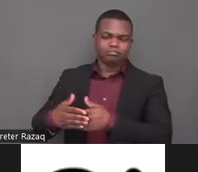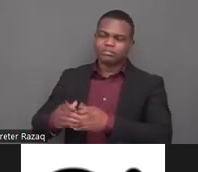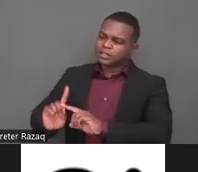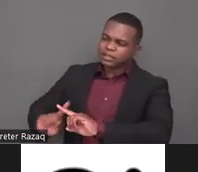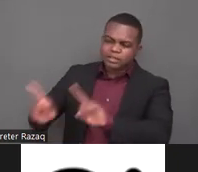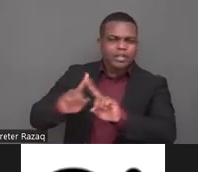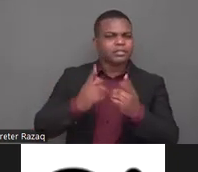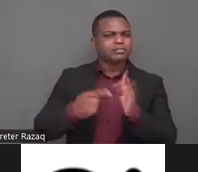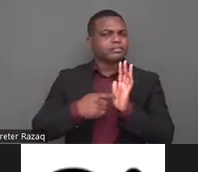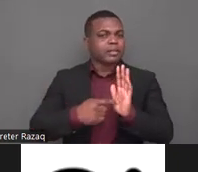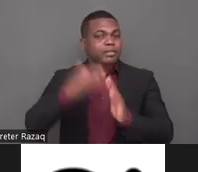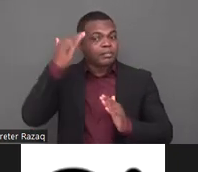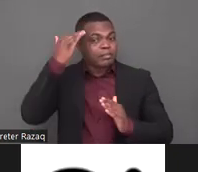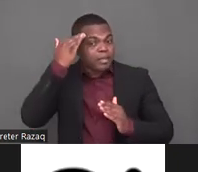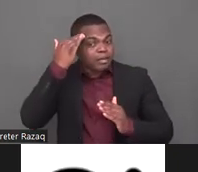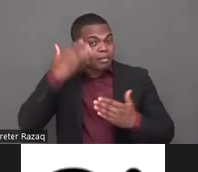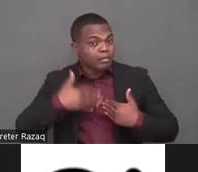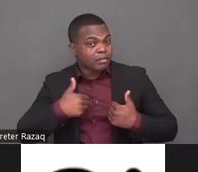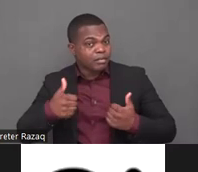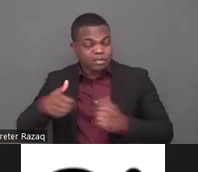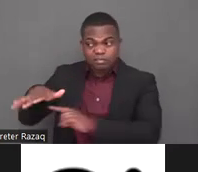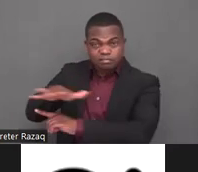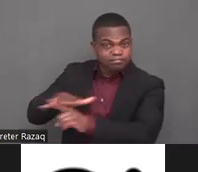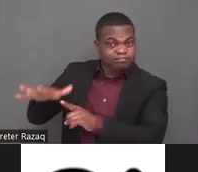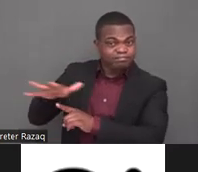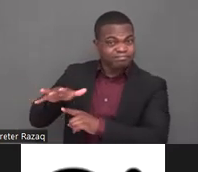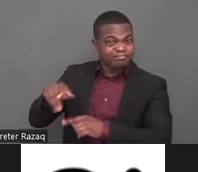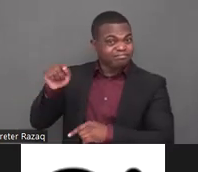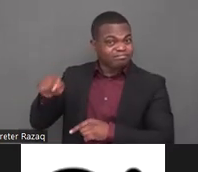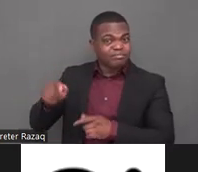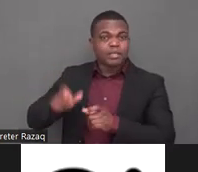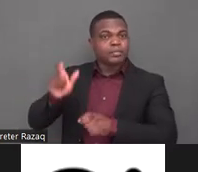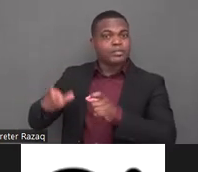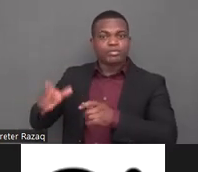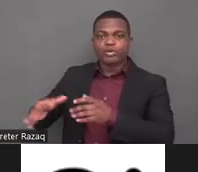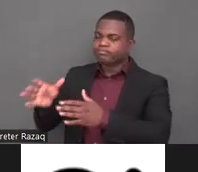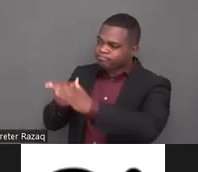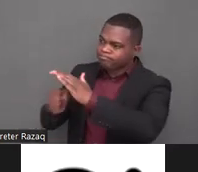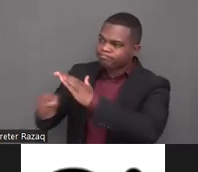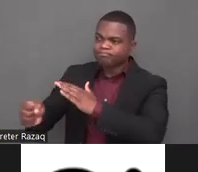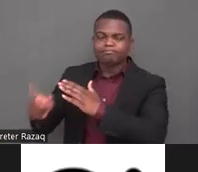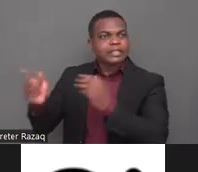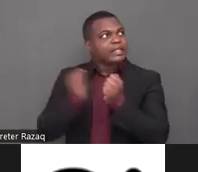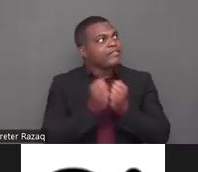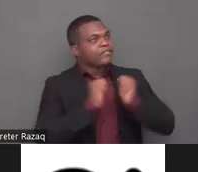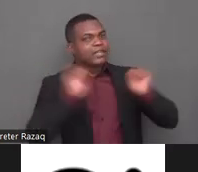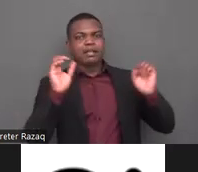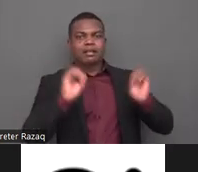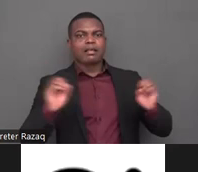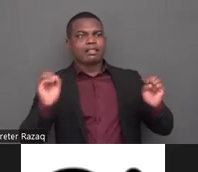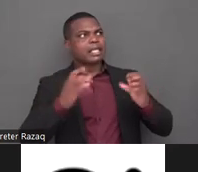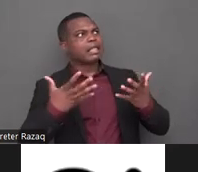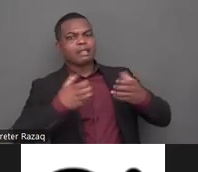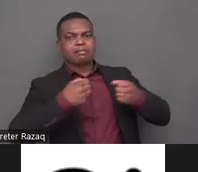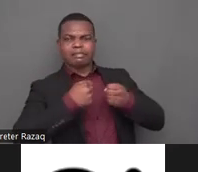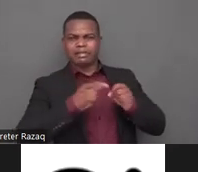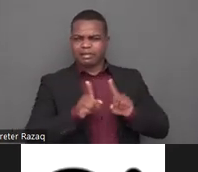their liberty i think that's all for me thank you and i think we i yeah you will move yeah thank you